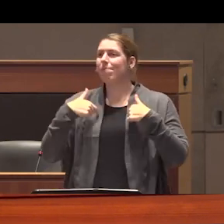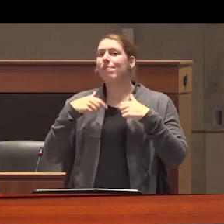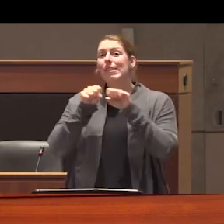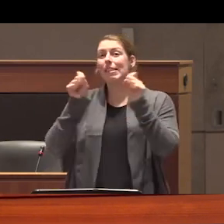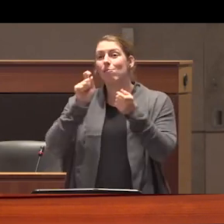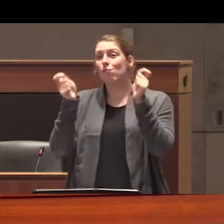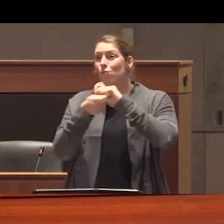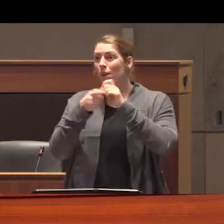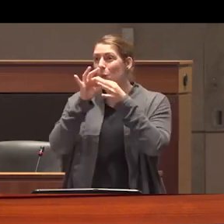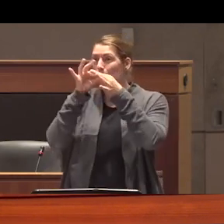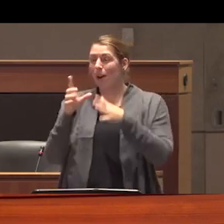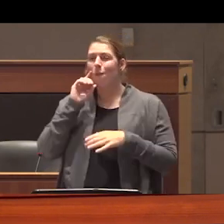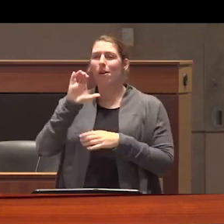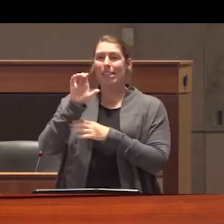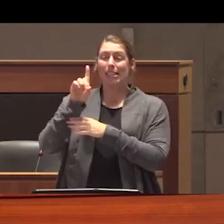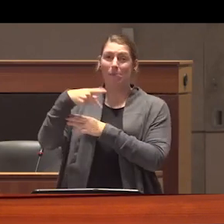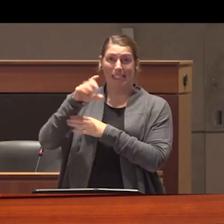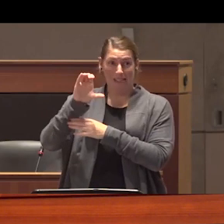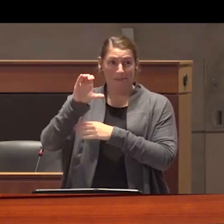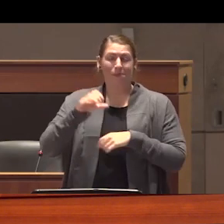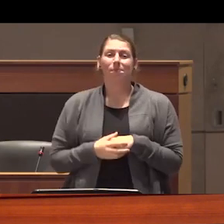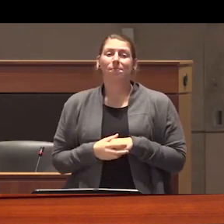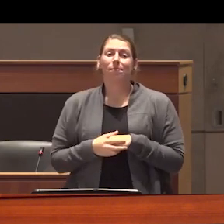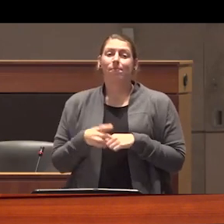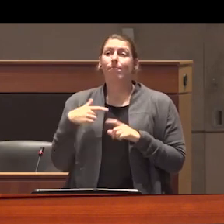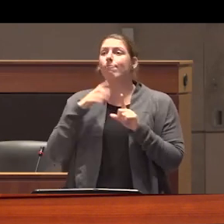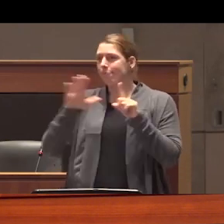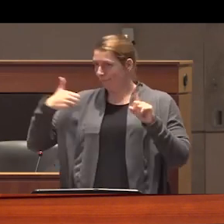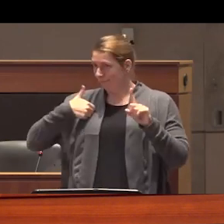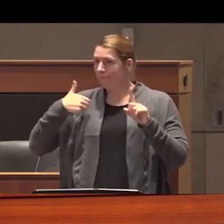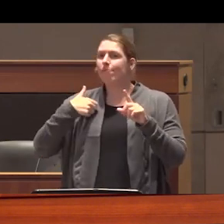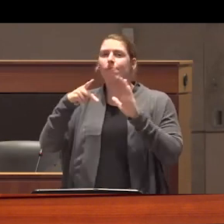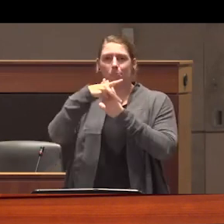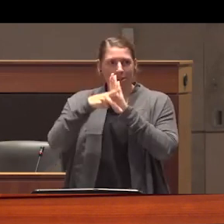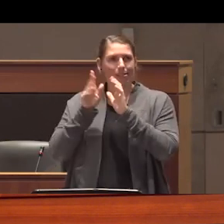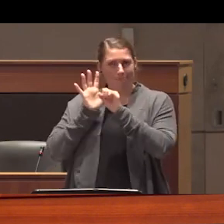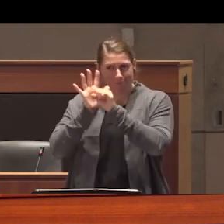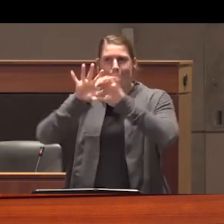with the Canadian drug policy Coalition we are a national policy advocacy organization that works